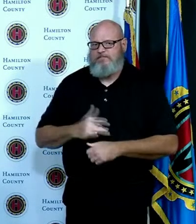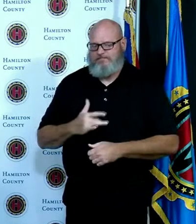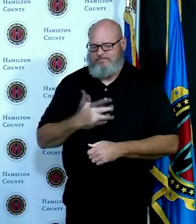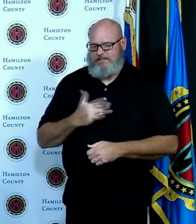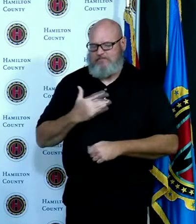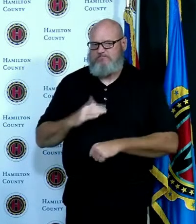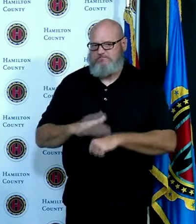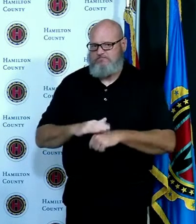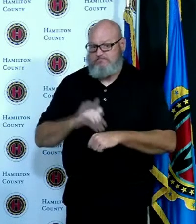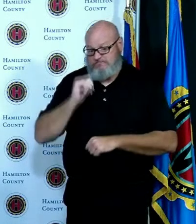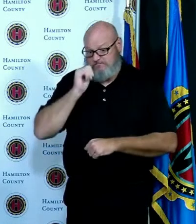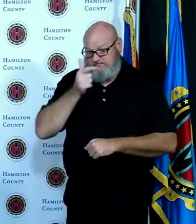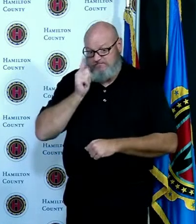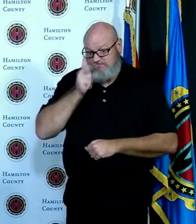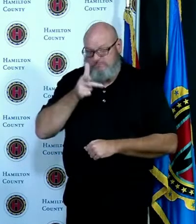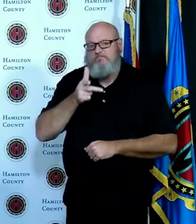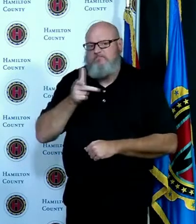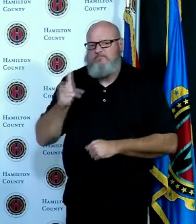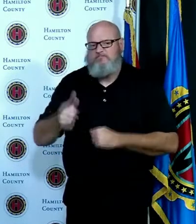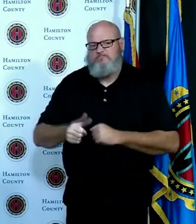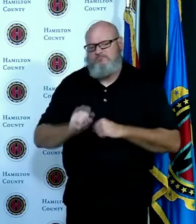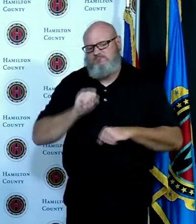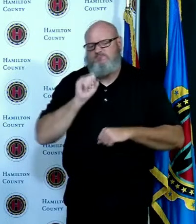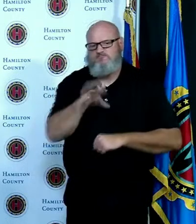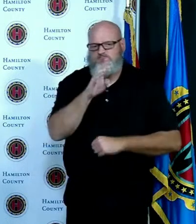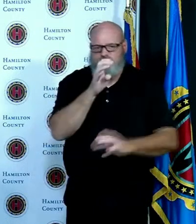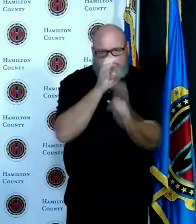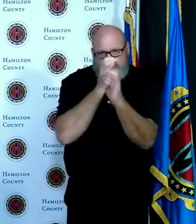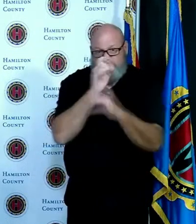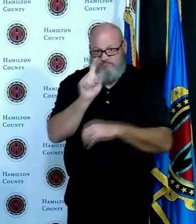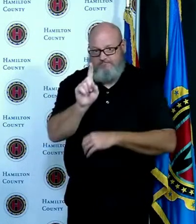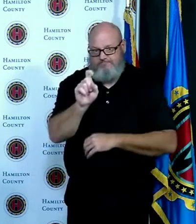so we'll get to Greg in one second but the other thing big thing that's going on right now